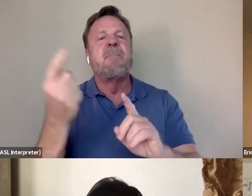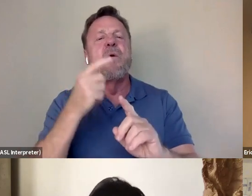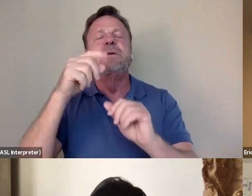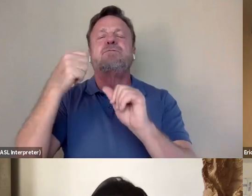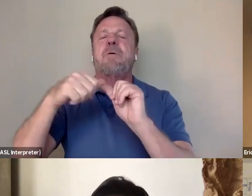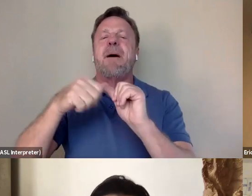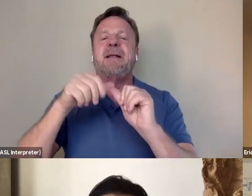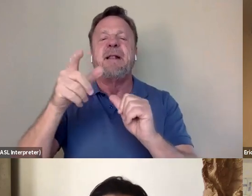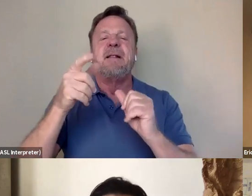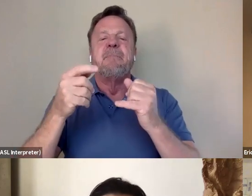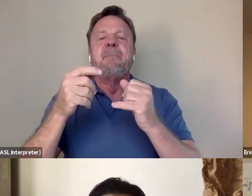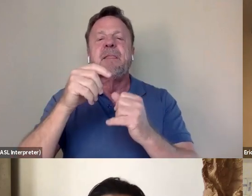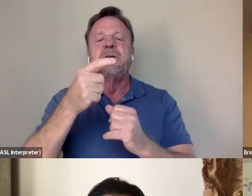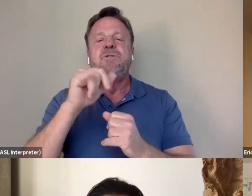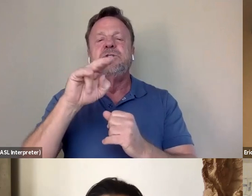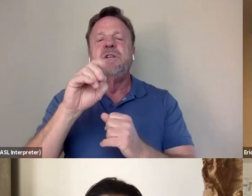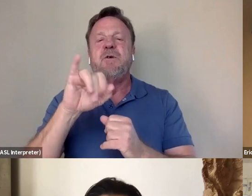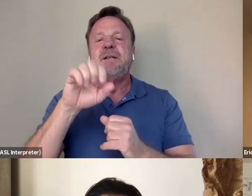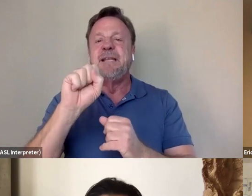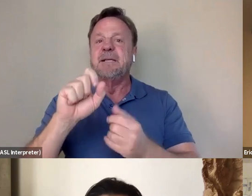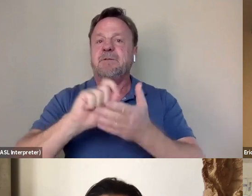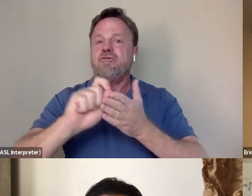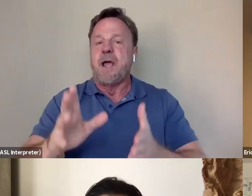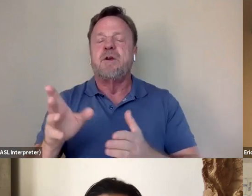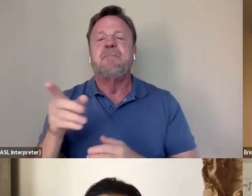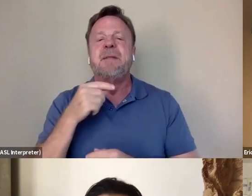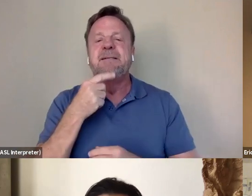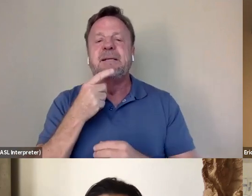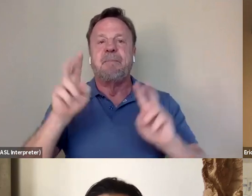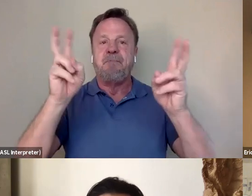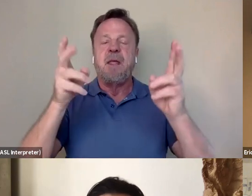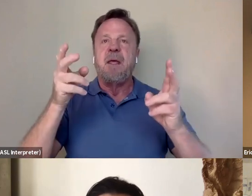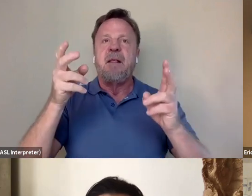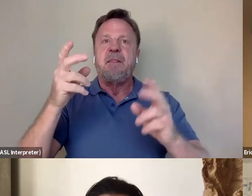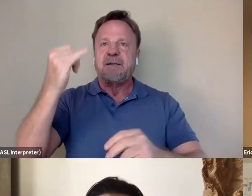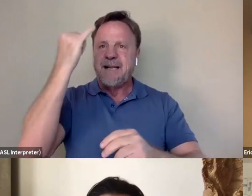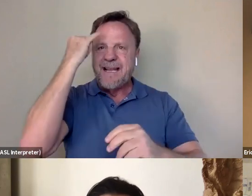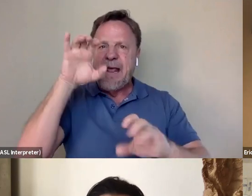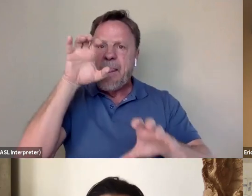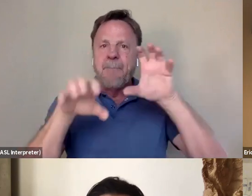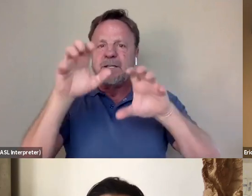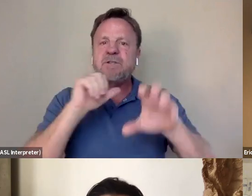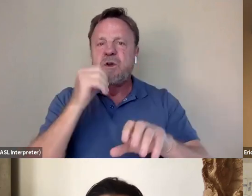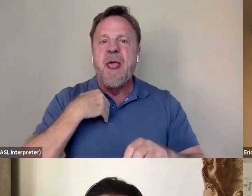and author Geno Diaz says where, you know, there's an idea that monsters don't have reflections in a mirror.